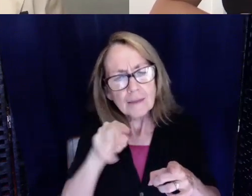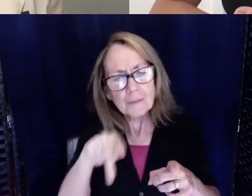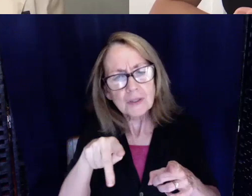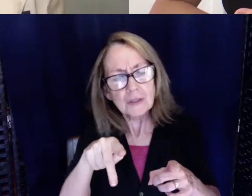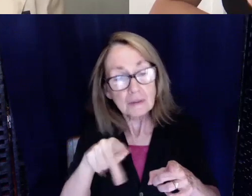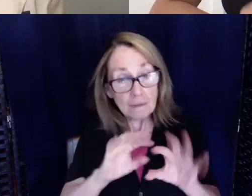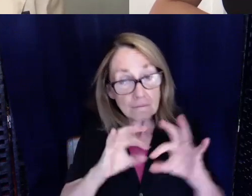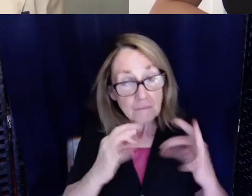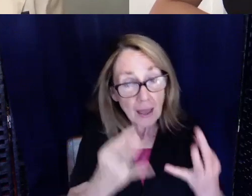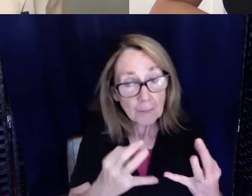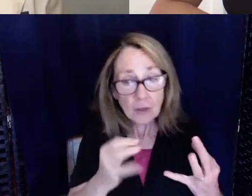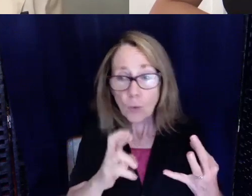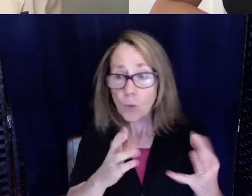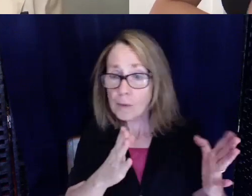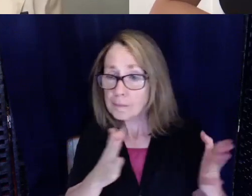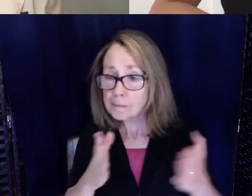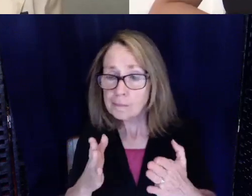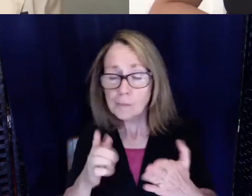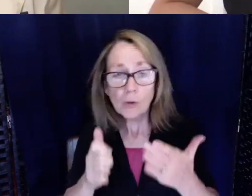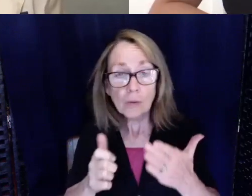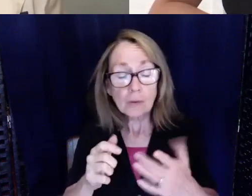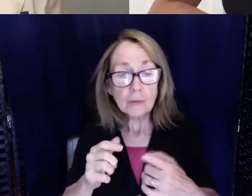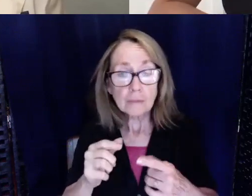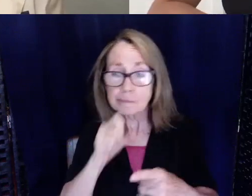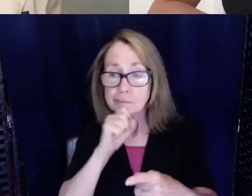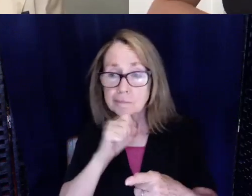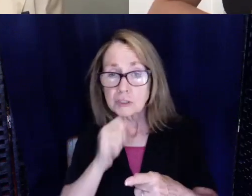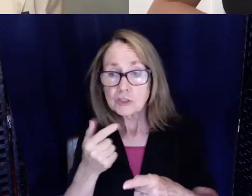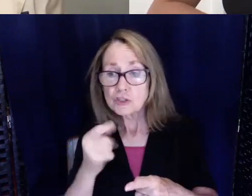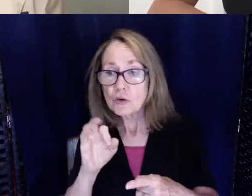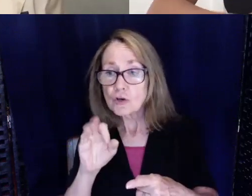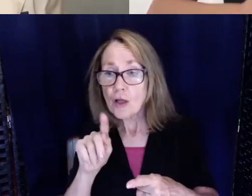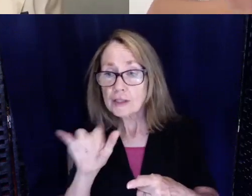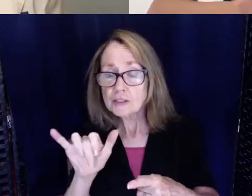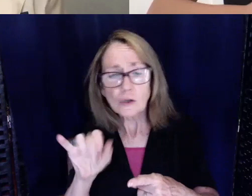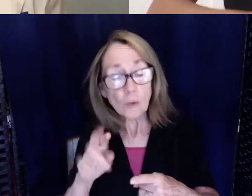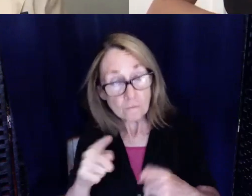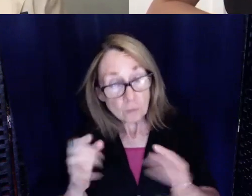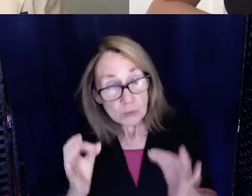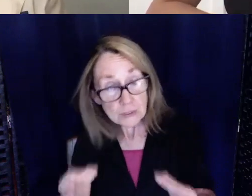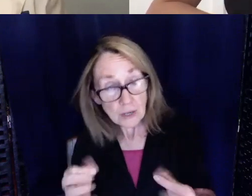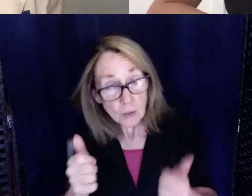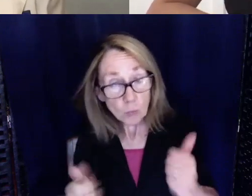Family nurse practitioner or gerontology or have you decided on a specialization yet